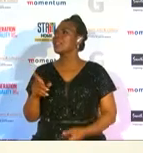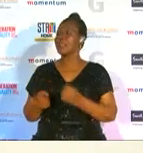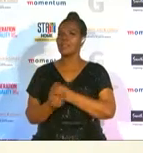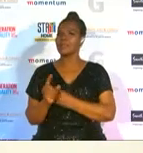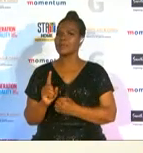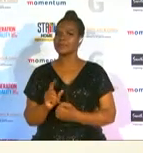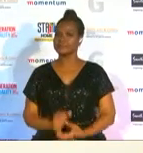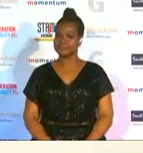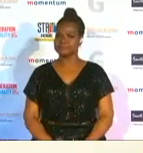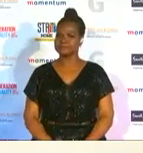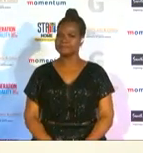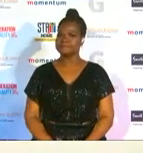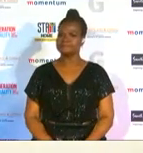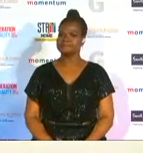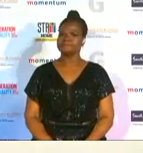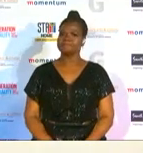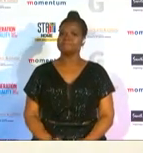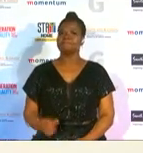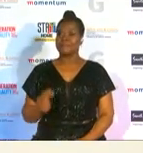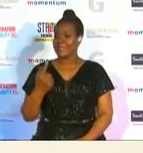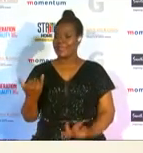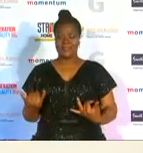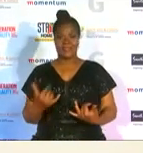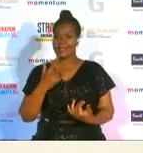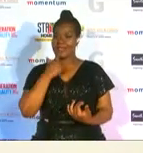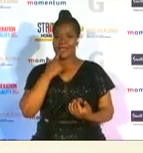hi kia all the action here at the red carpet is amazing all the women looking